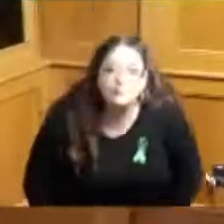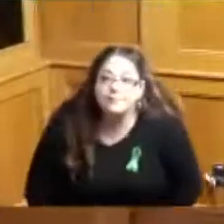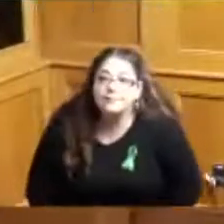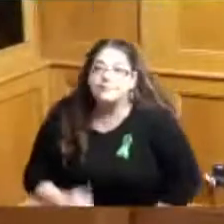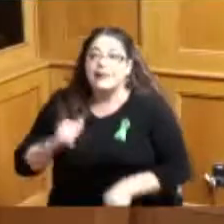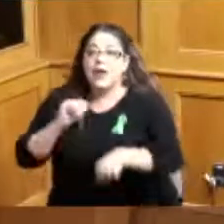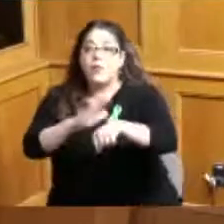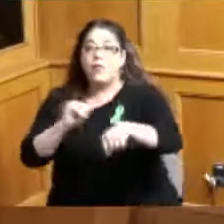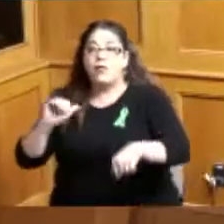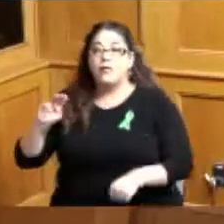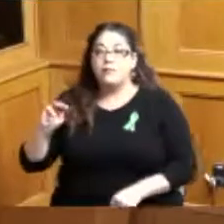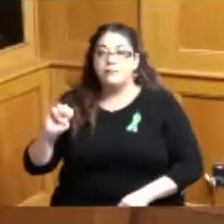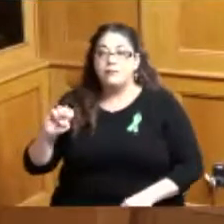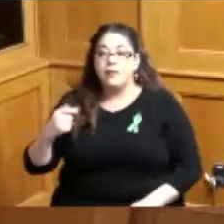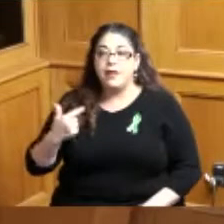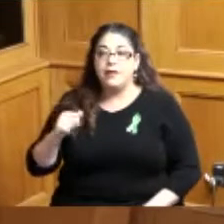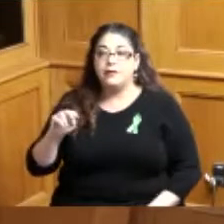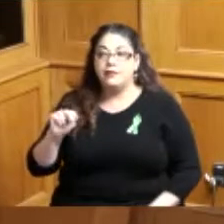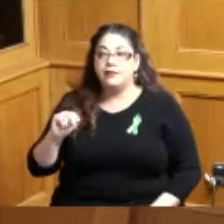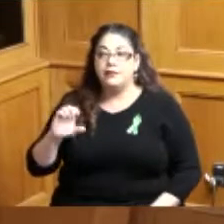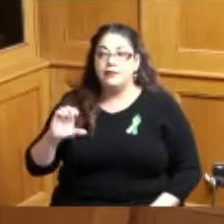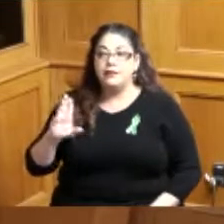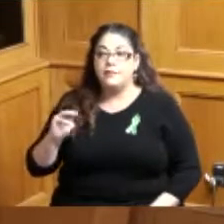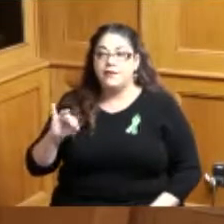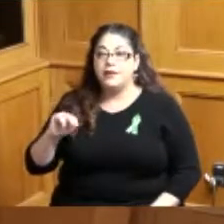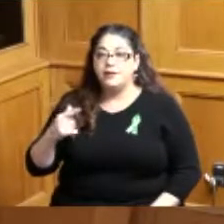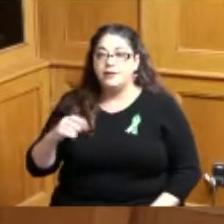good afternoon Commissioners my name is Megan Cummings and I'm representing the Greater